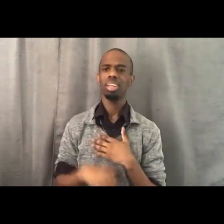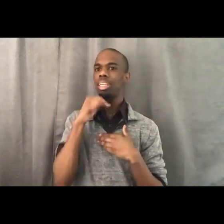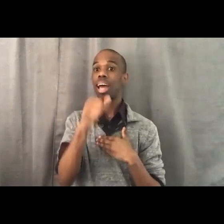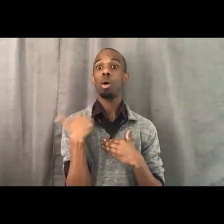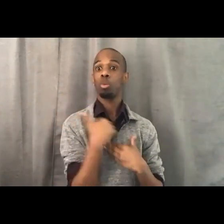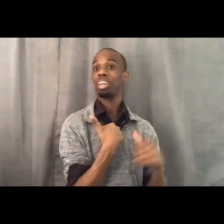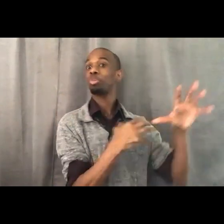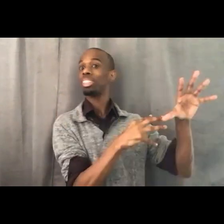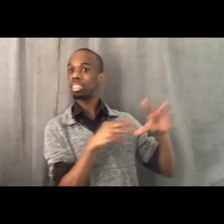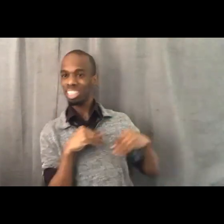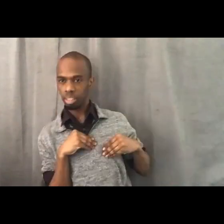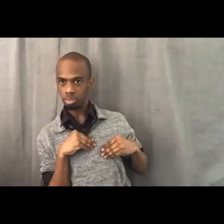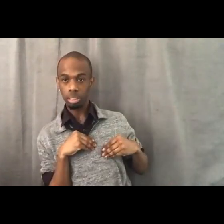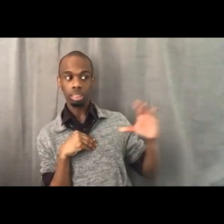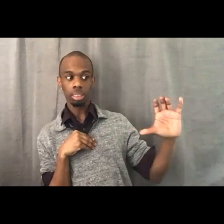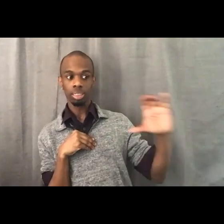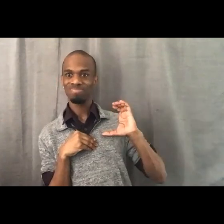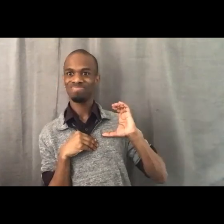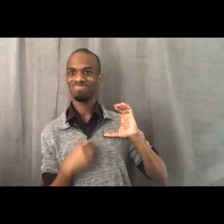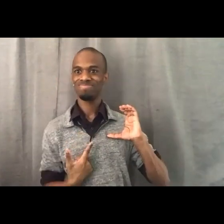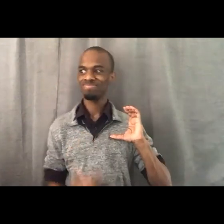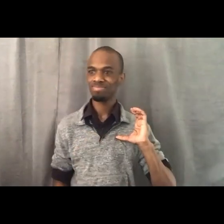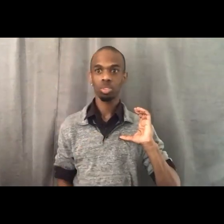I think that most people don't get that